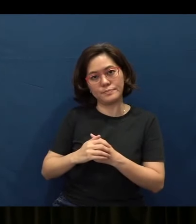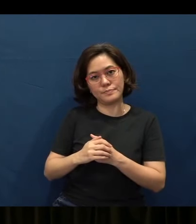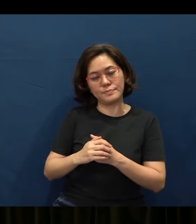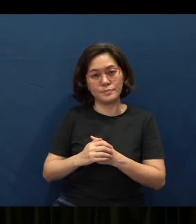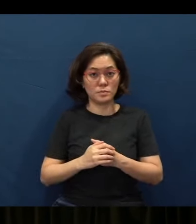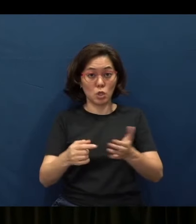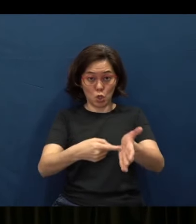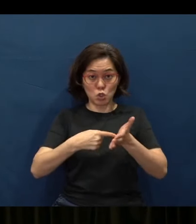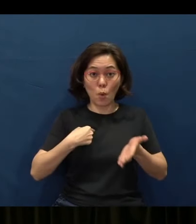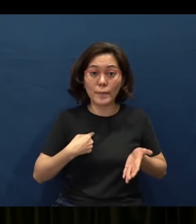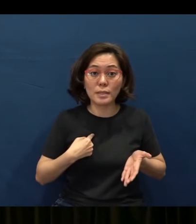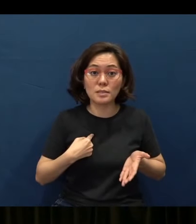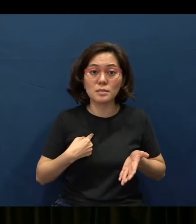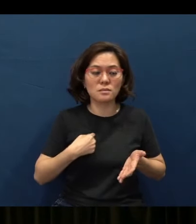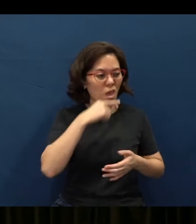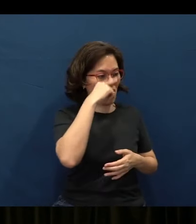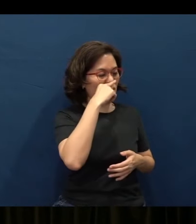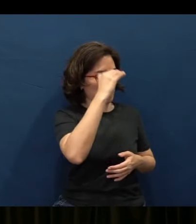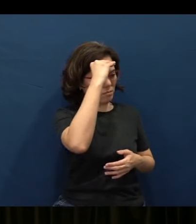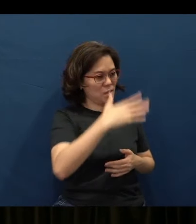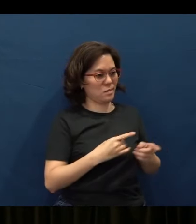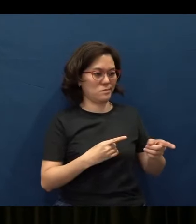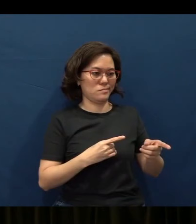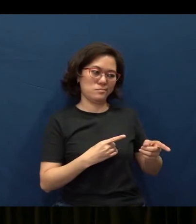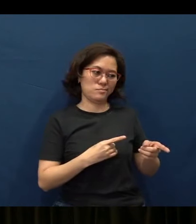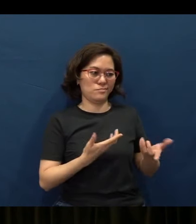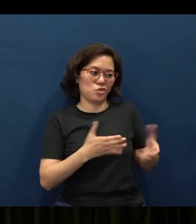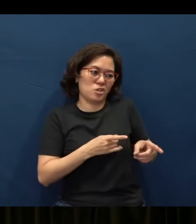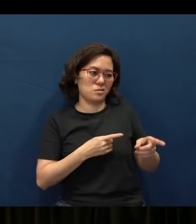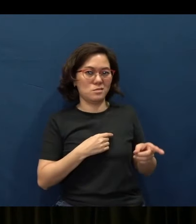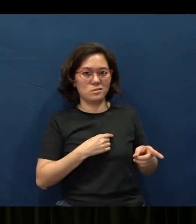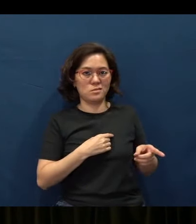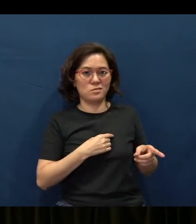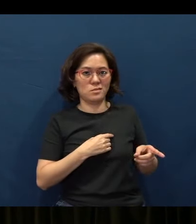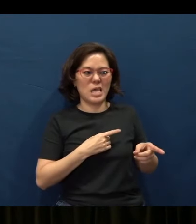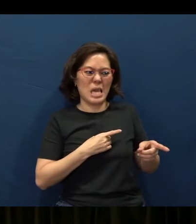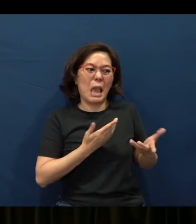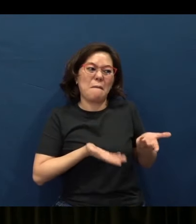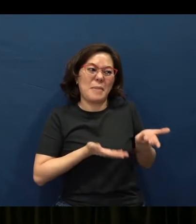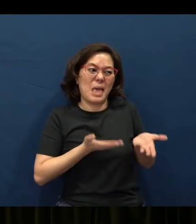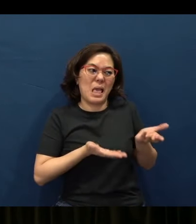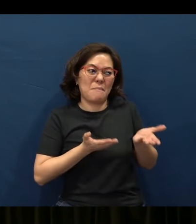Show me an arrogant man, and chances are, he may be clever,